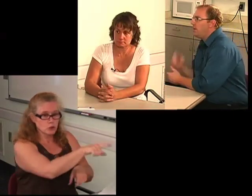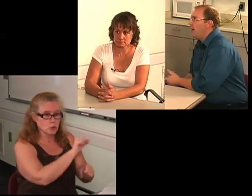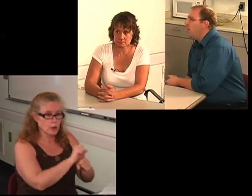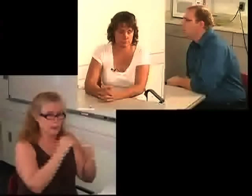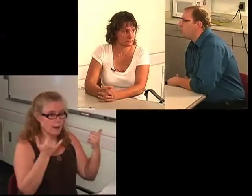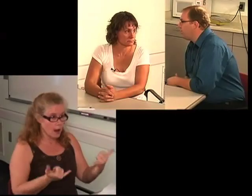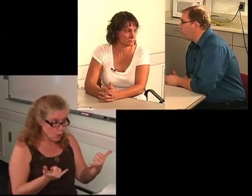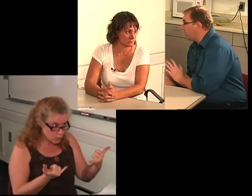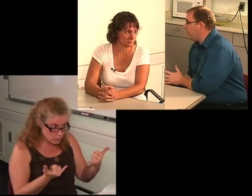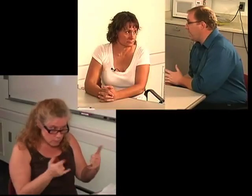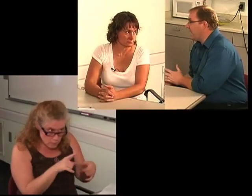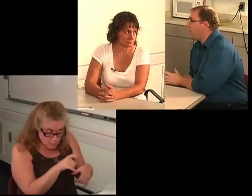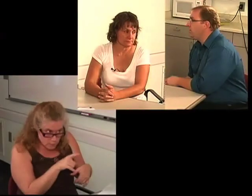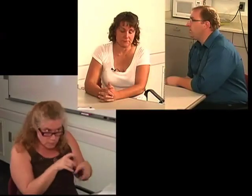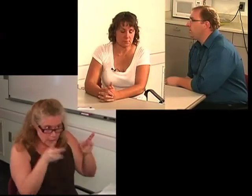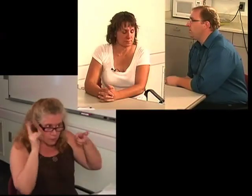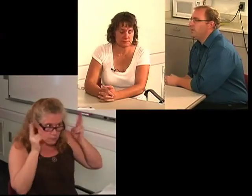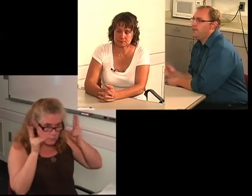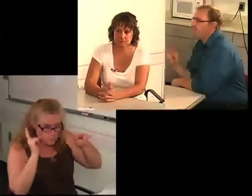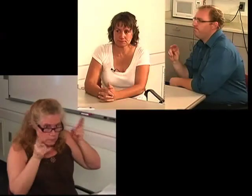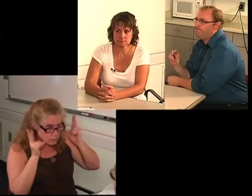Are you working right now?